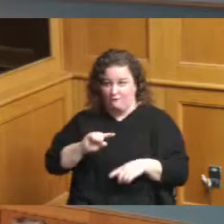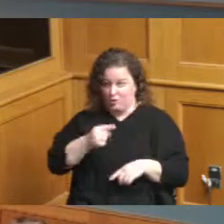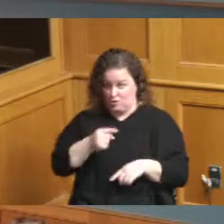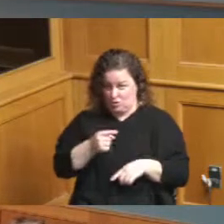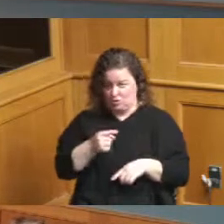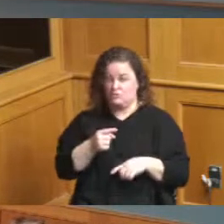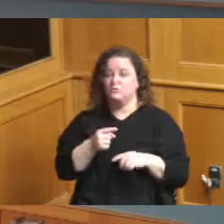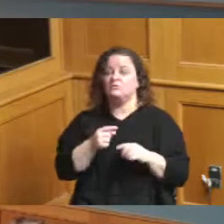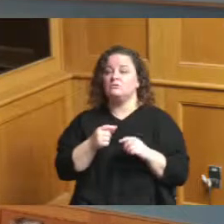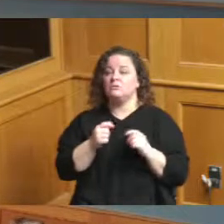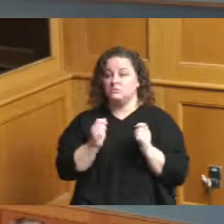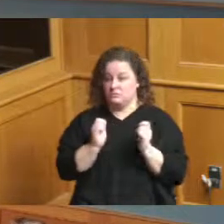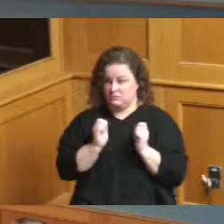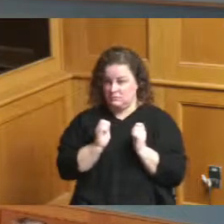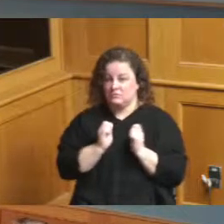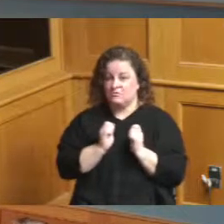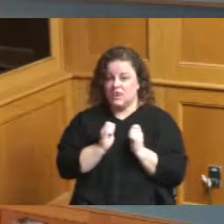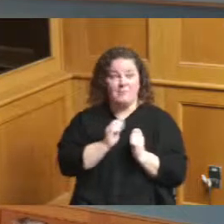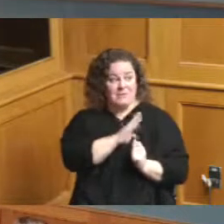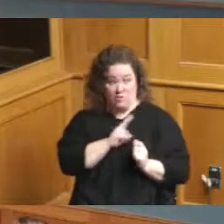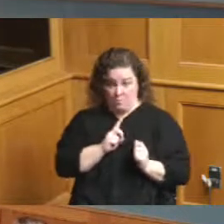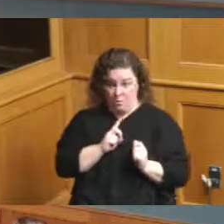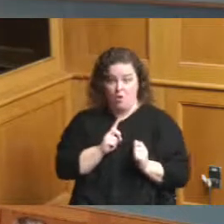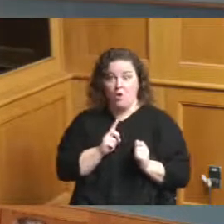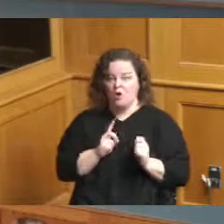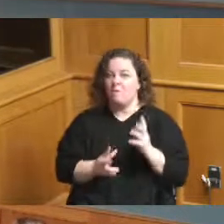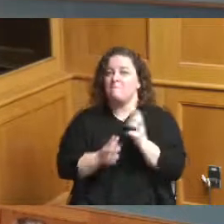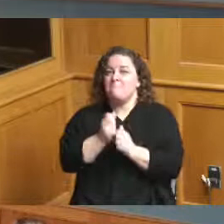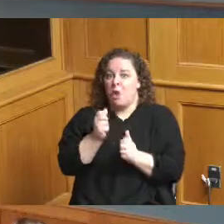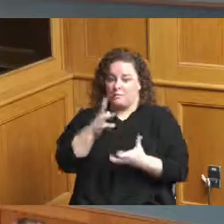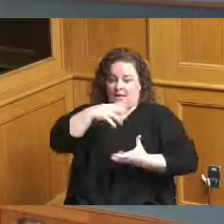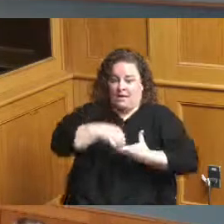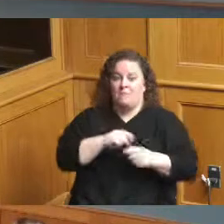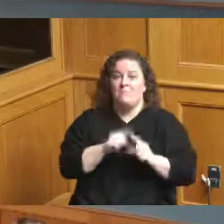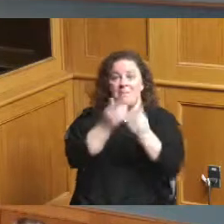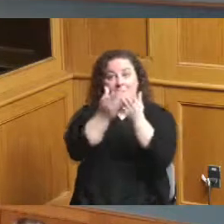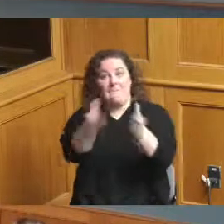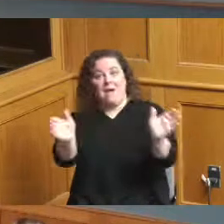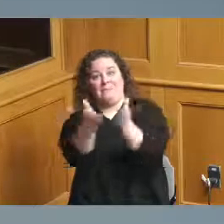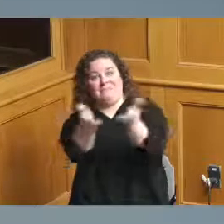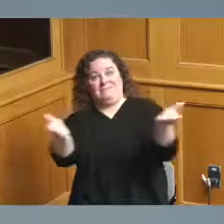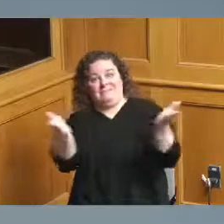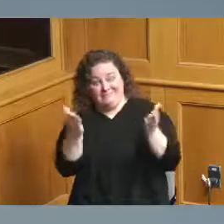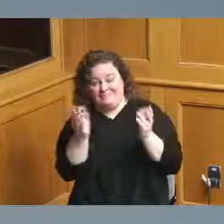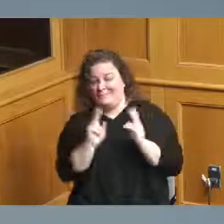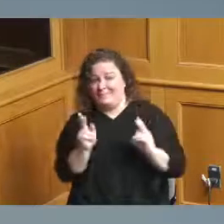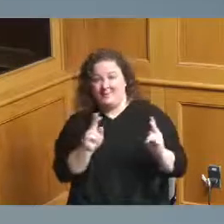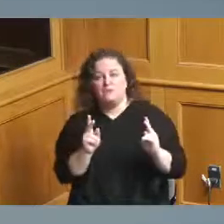the Board is mostly steeped in this but mostly for the public who's who may want to understand